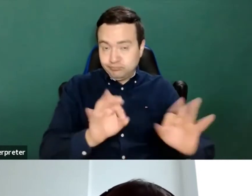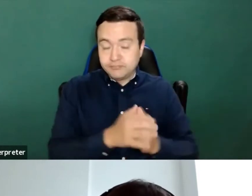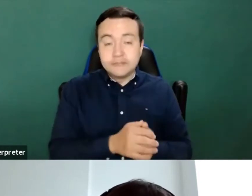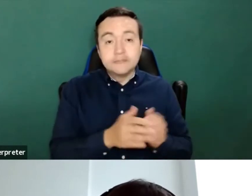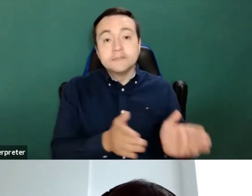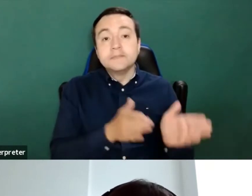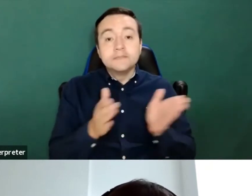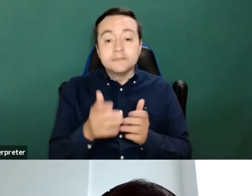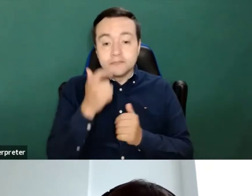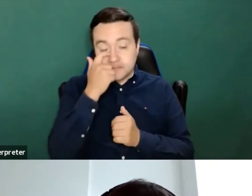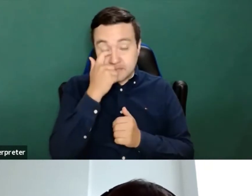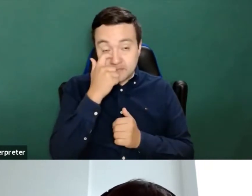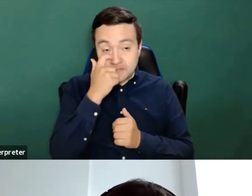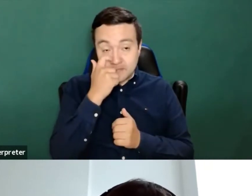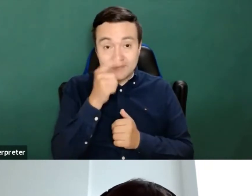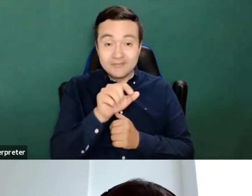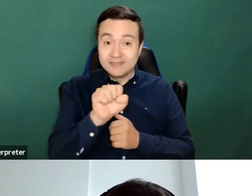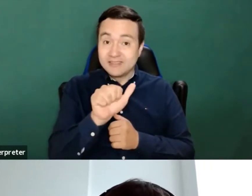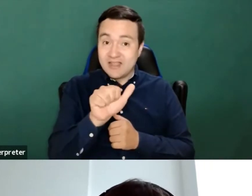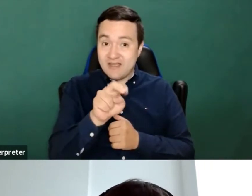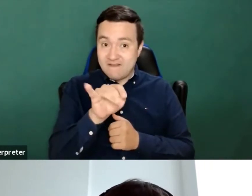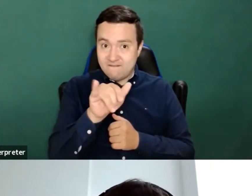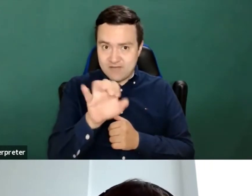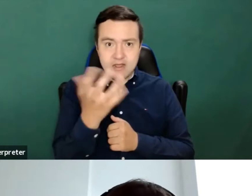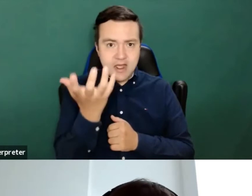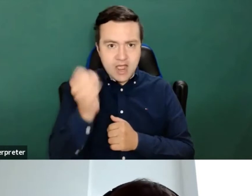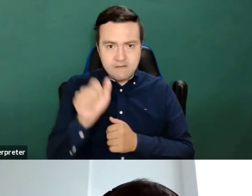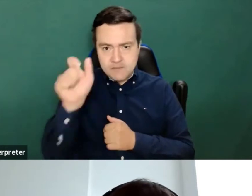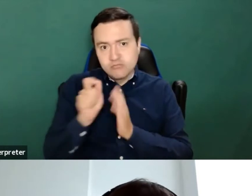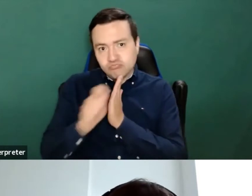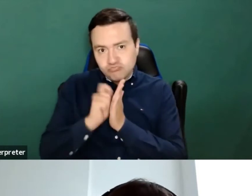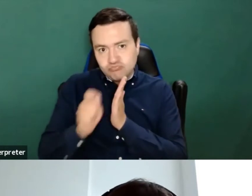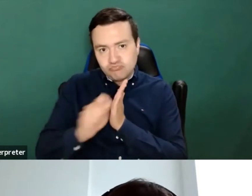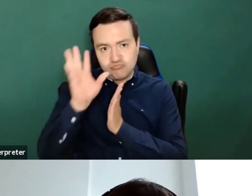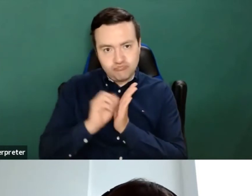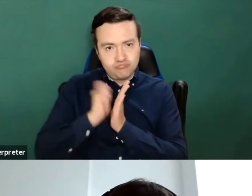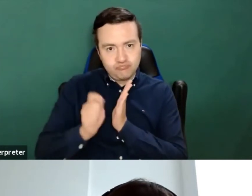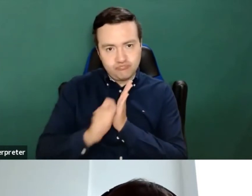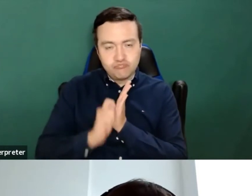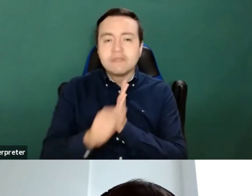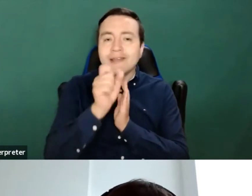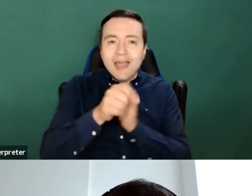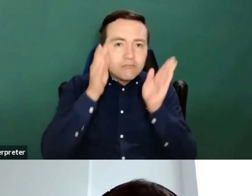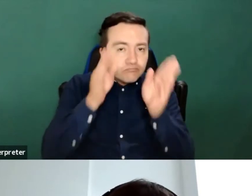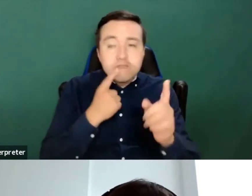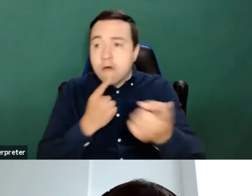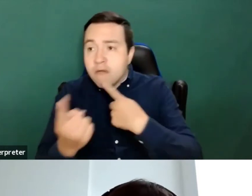to support Sabine we have a note taker and so that she can concentrate on making everyone